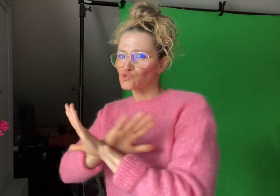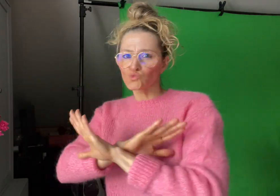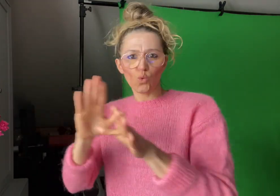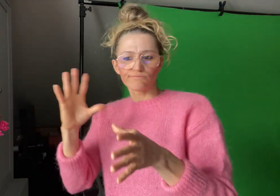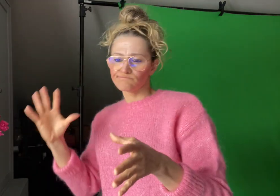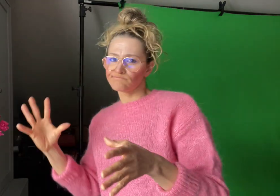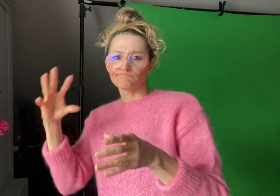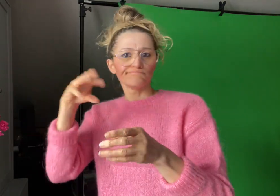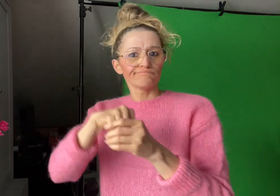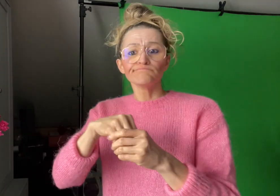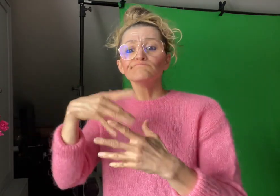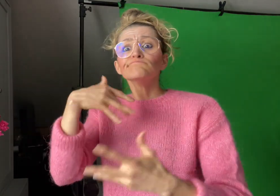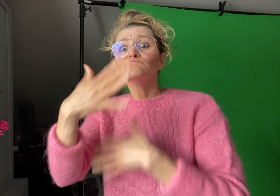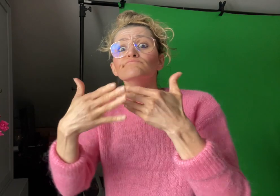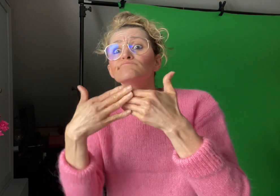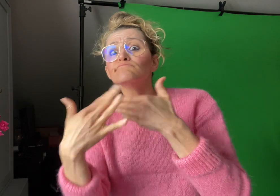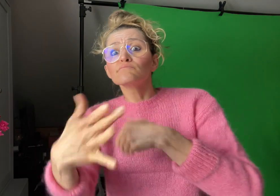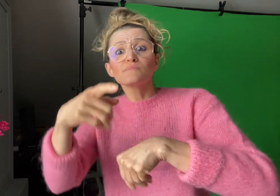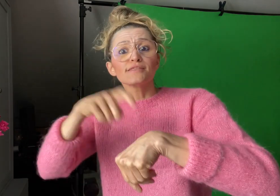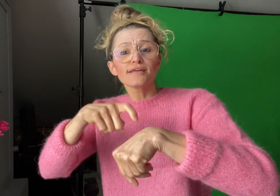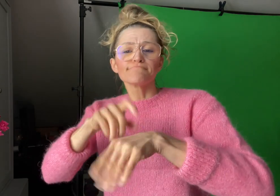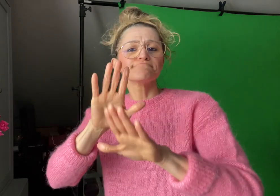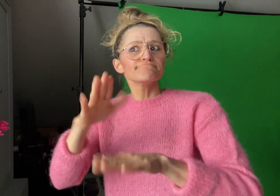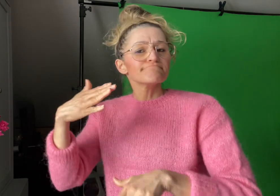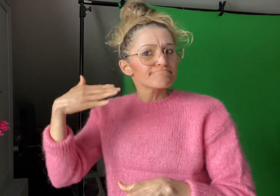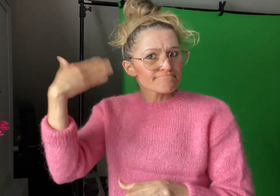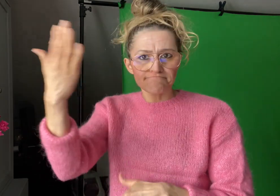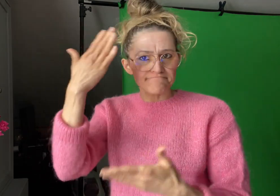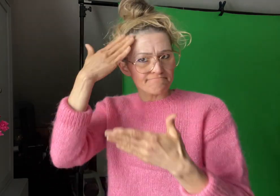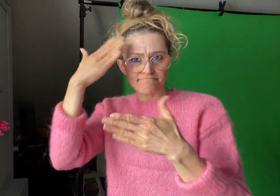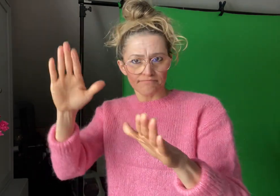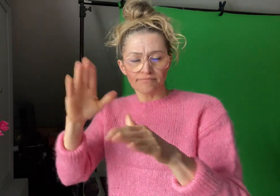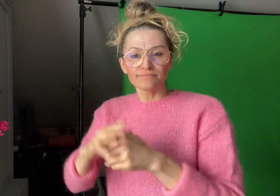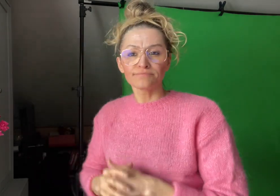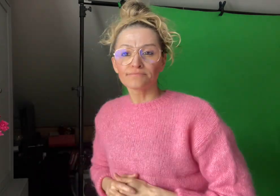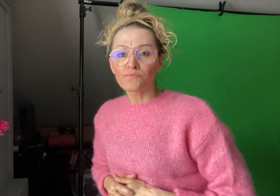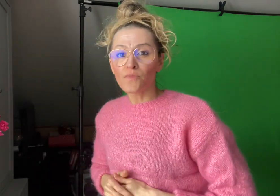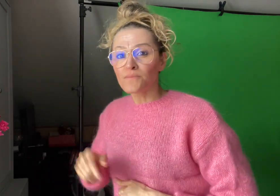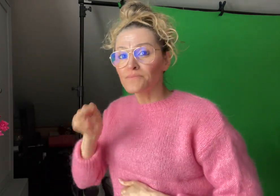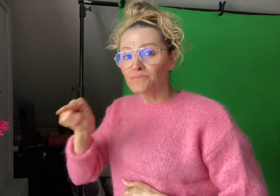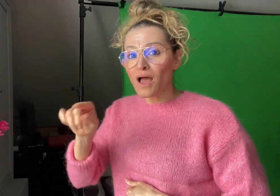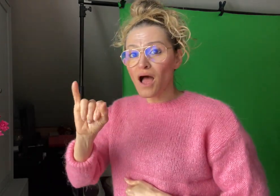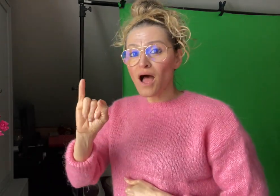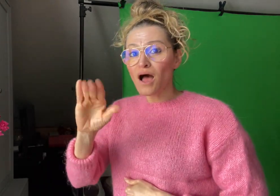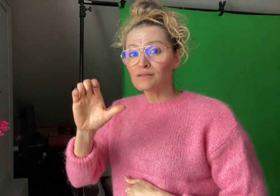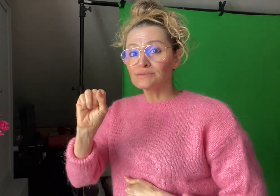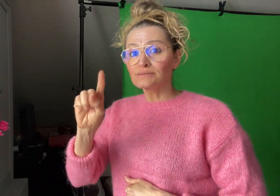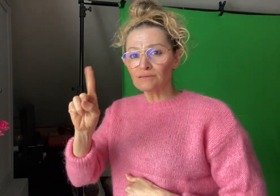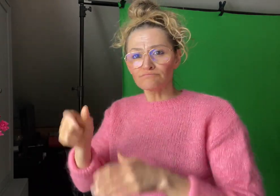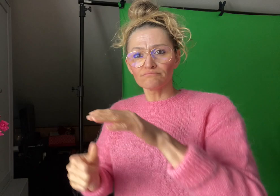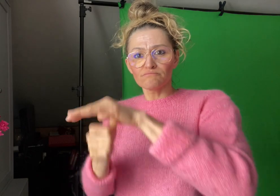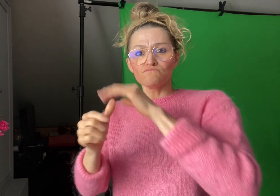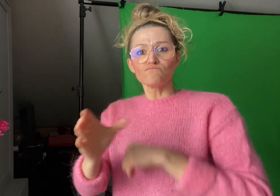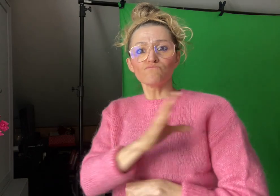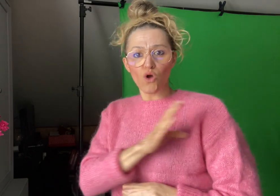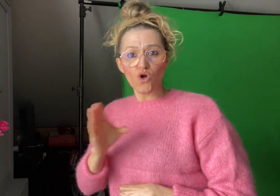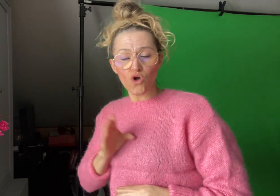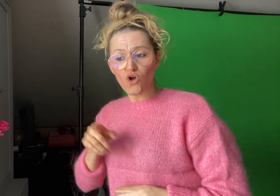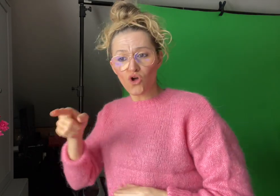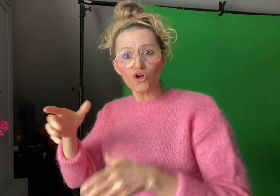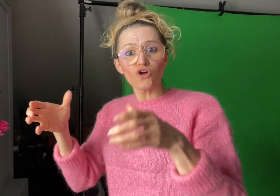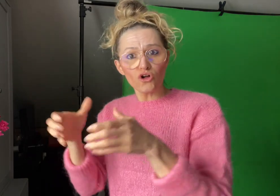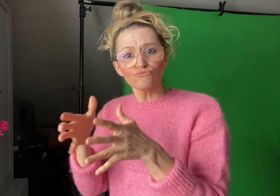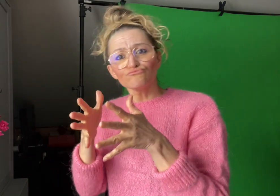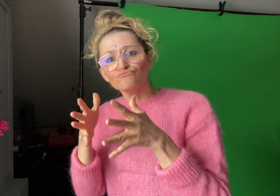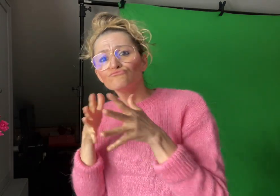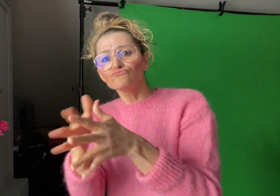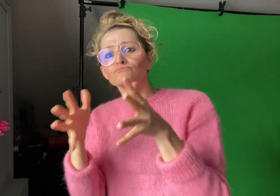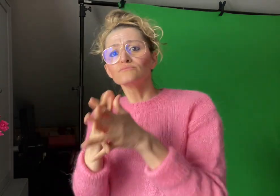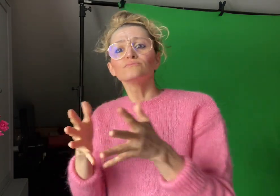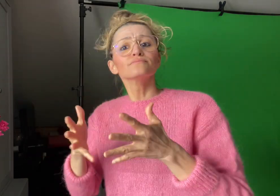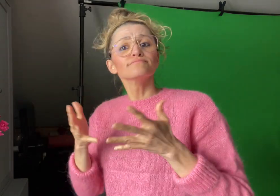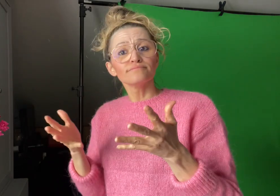not be allowed to compete until further notice. The ICSD Executive Board